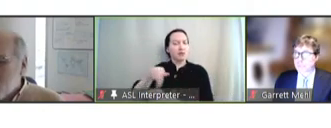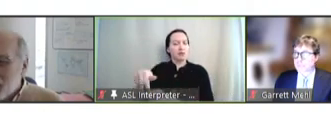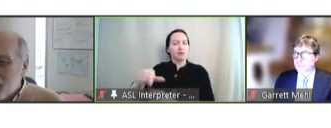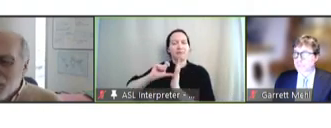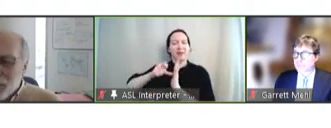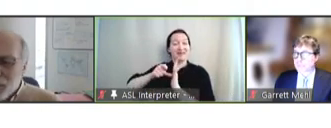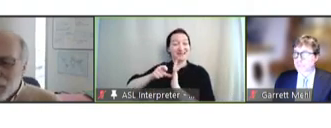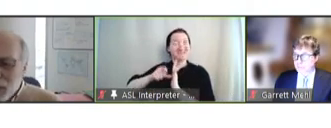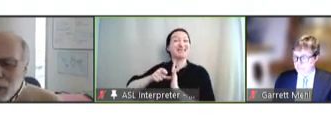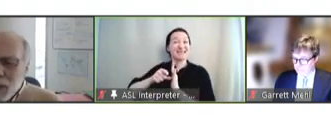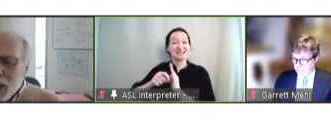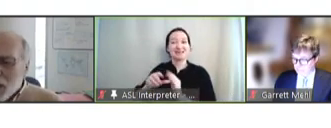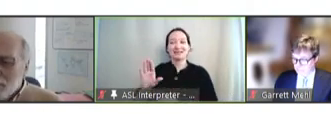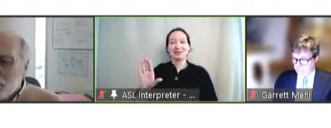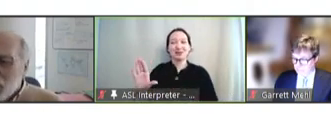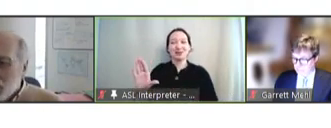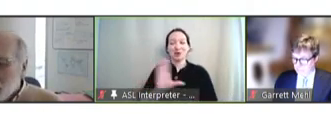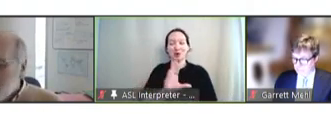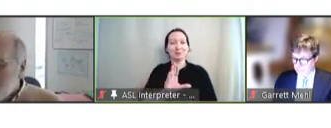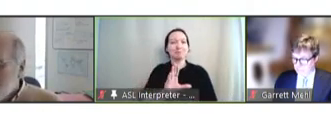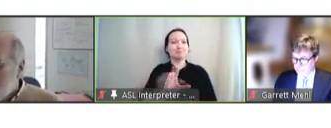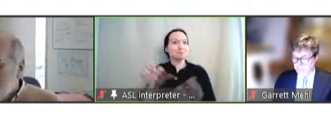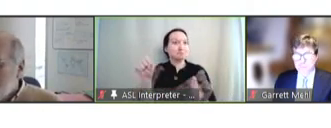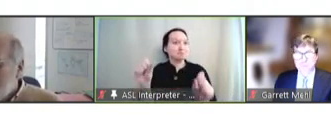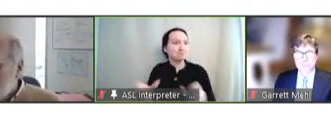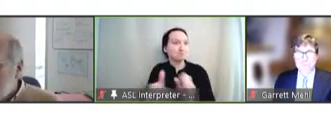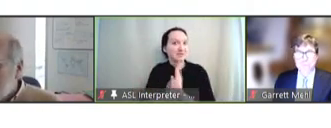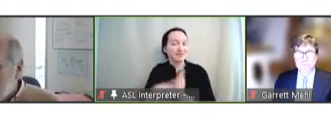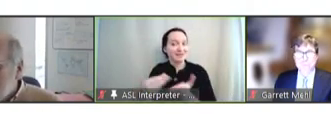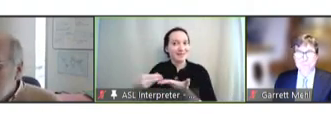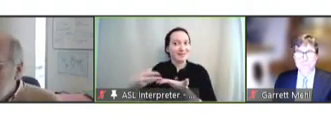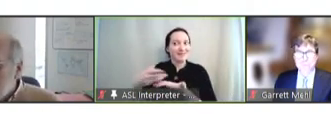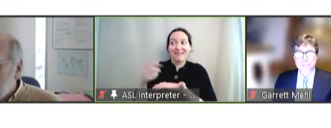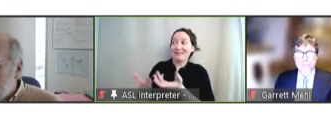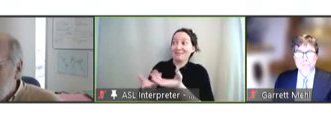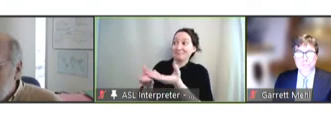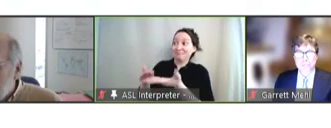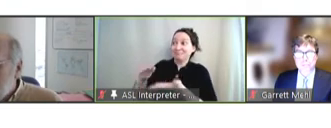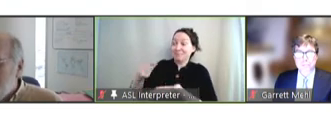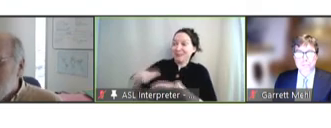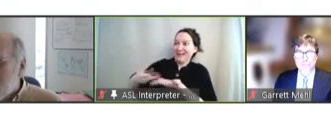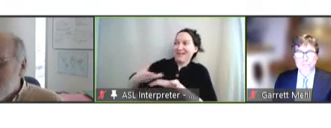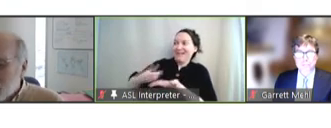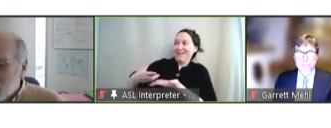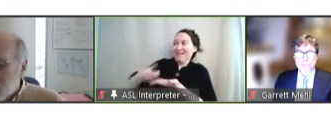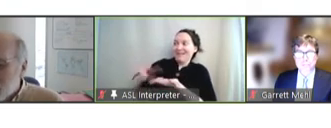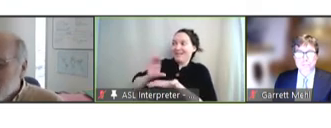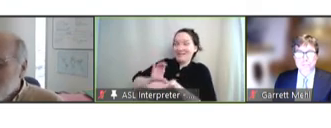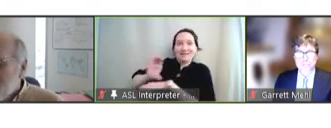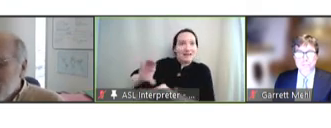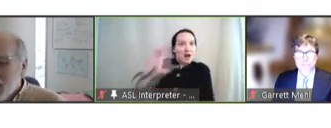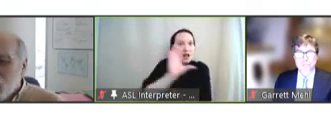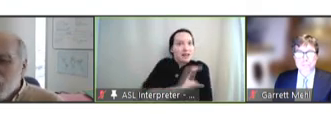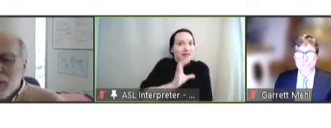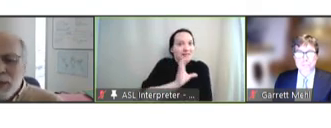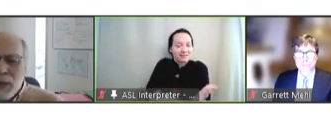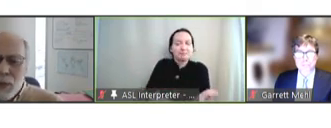with your ability to fund raise to get some of these vaccines into the clinic and I wondered